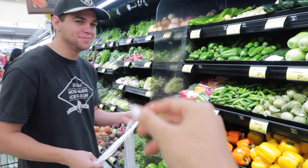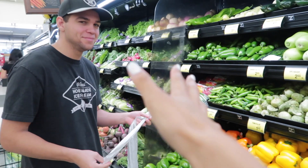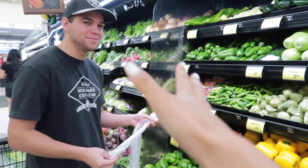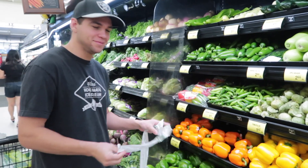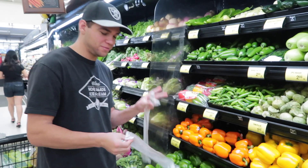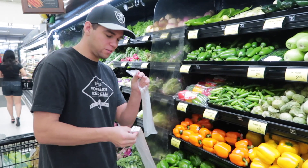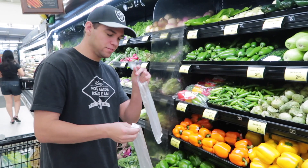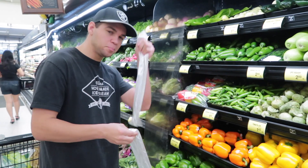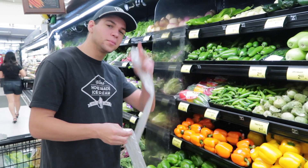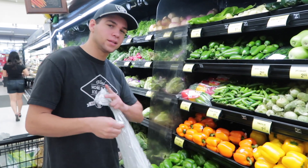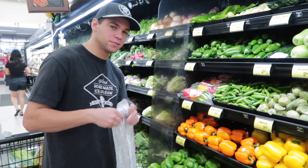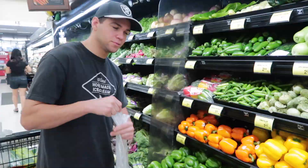E: No. Women No, Man